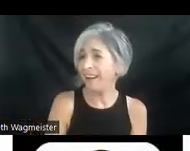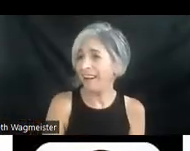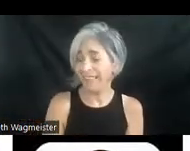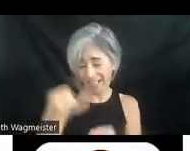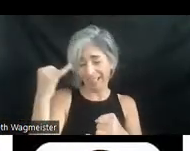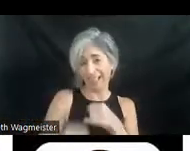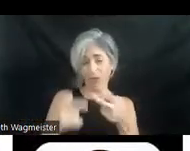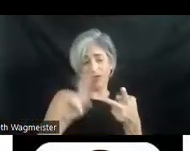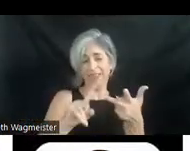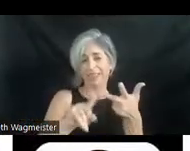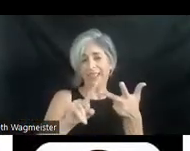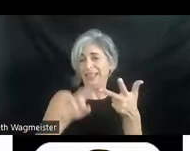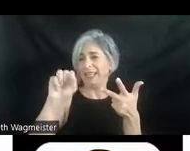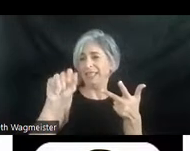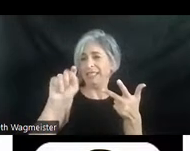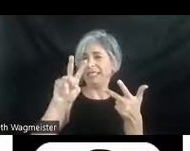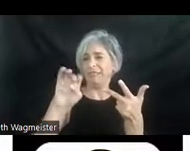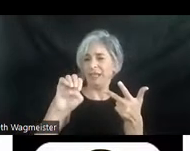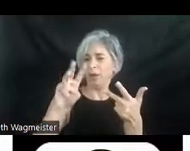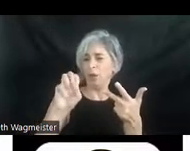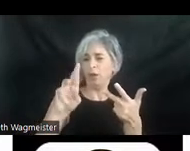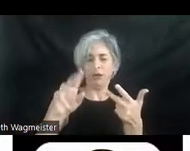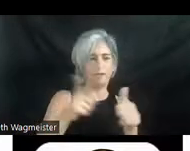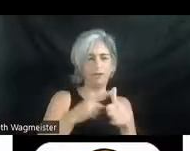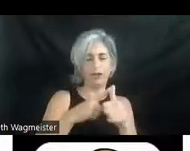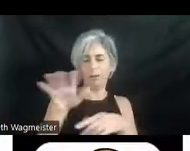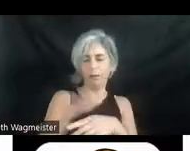And, finally, Stevie Wonder. The first music video with audio description.